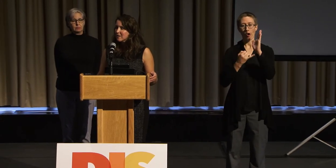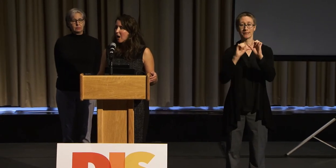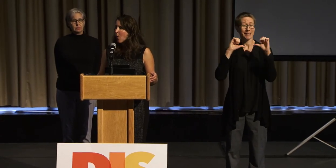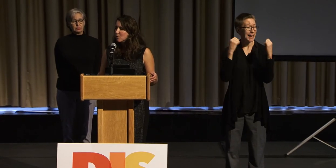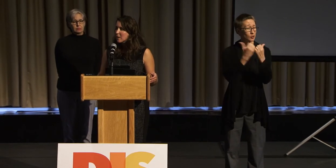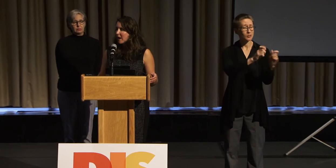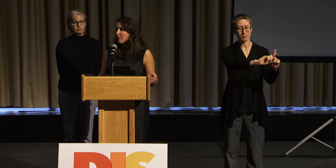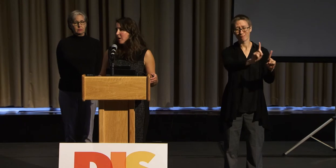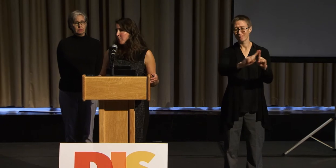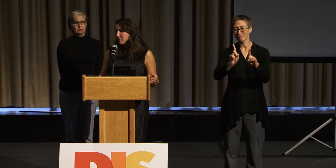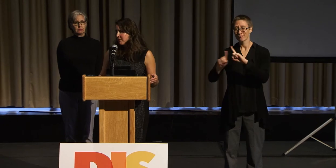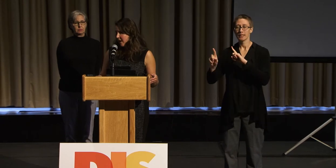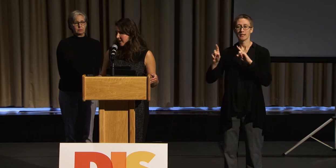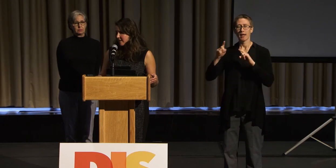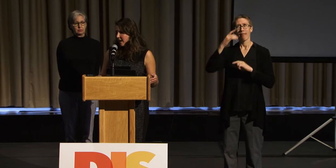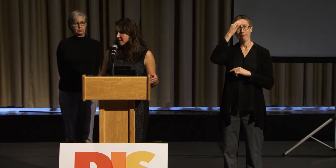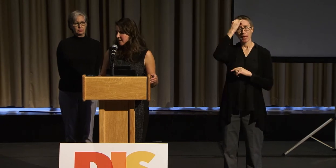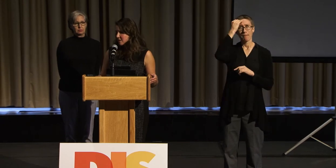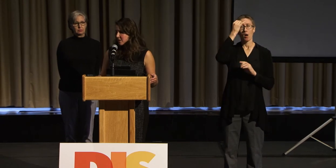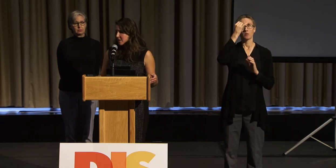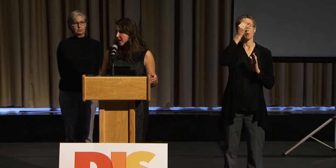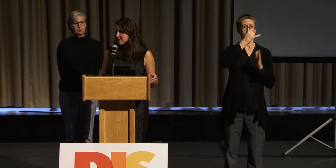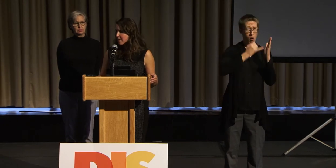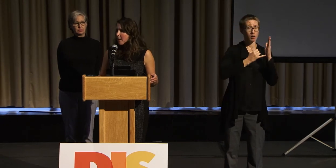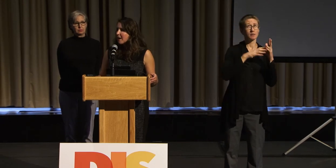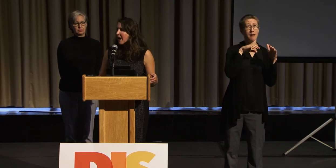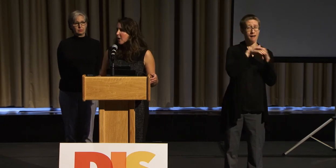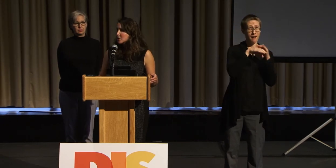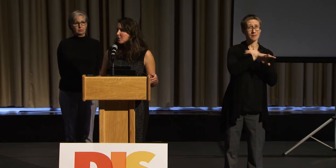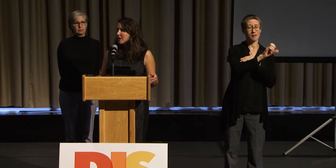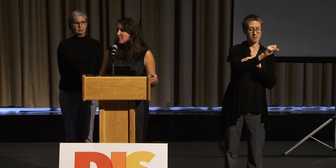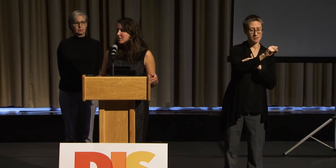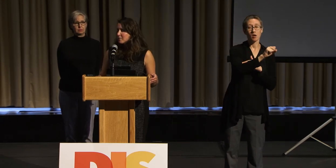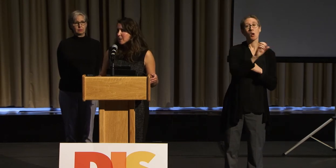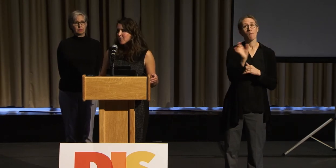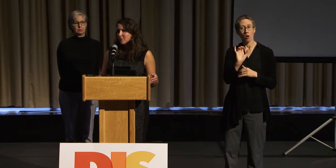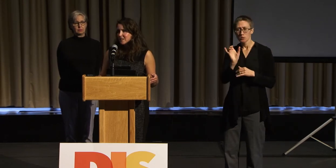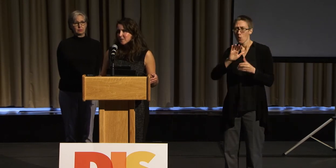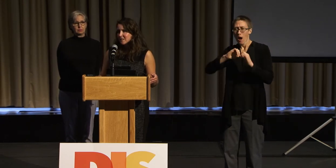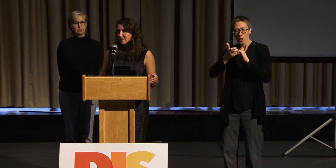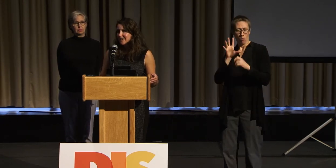not only about providing access to the arts, but how to include people with disabilities